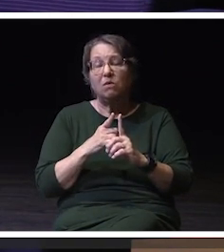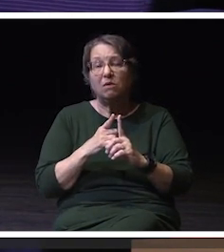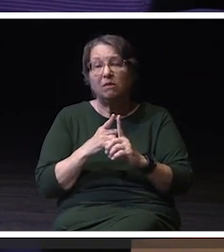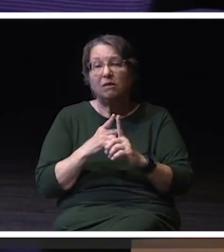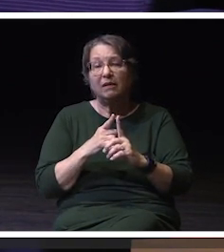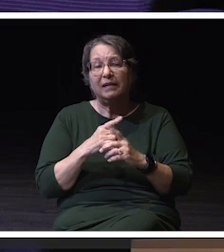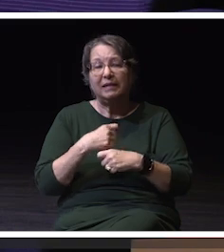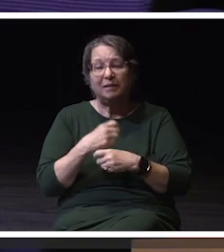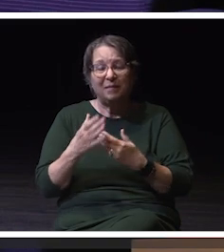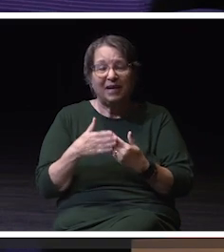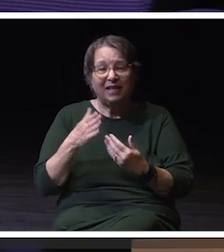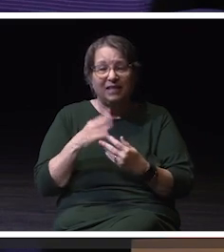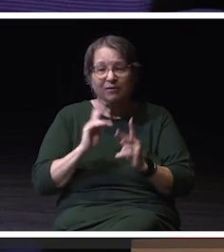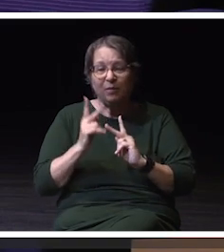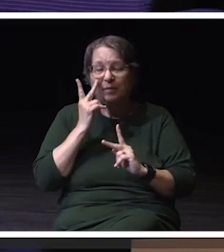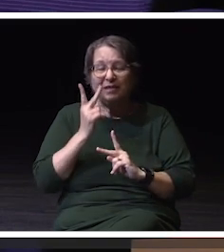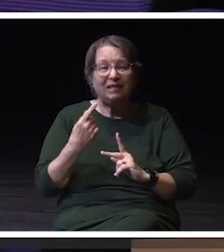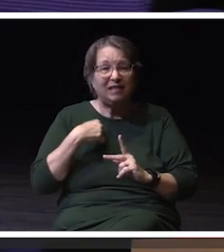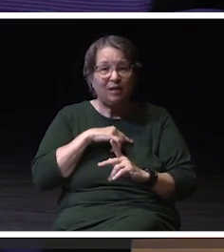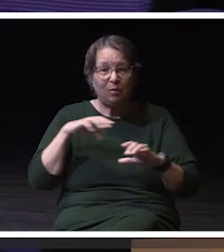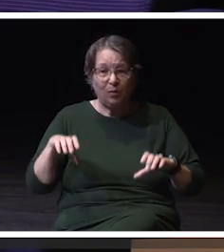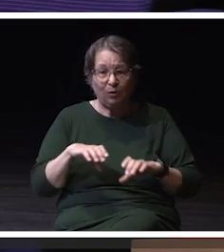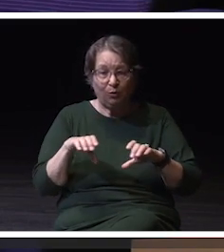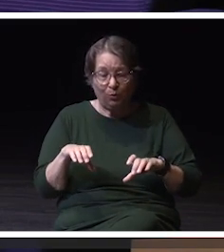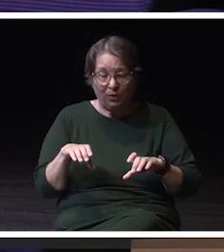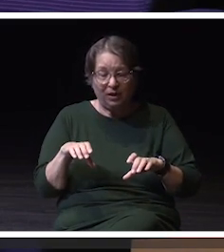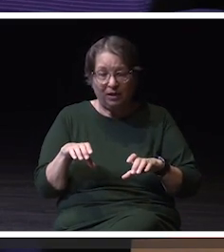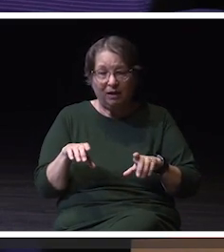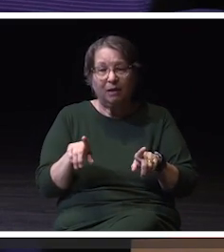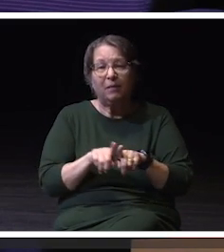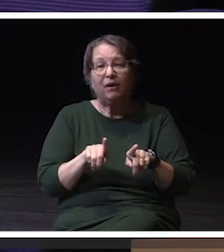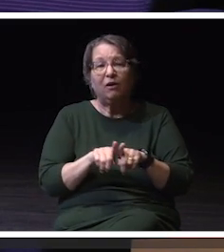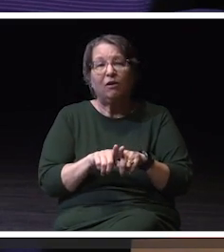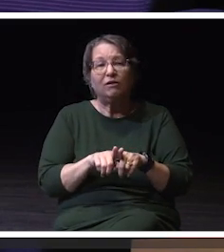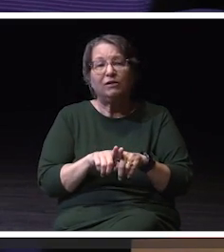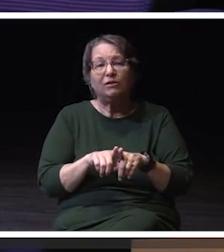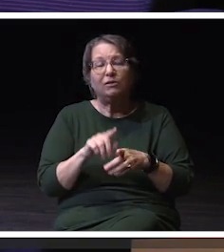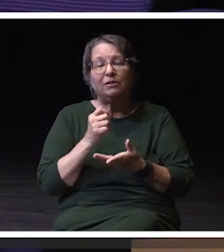for everybody to see what we're doing and also to help facilitate making more connections